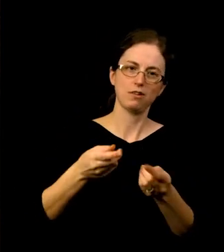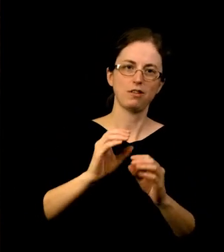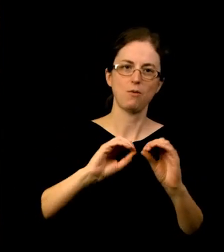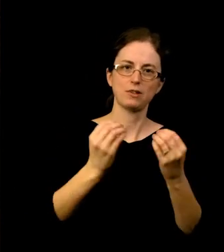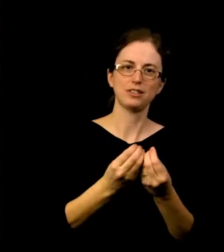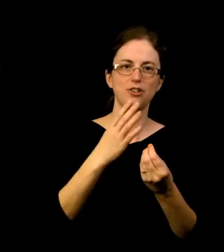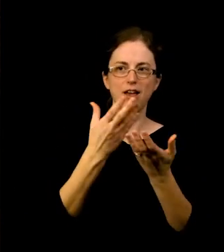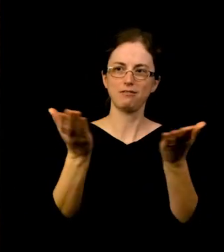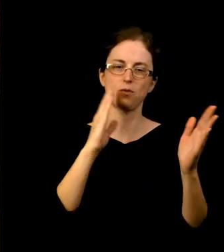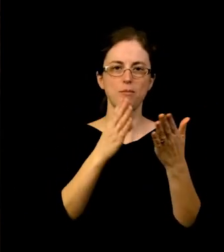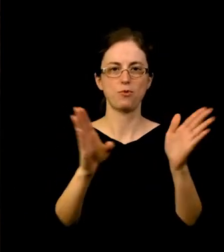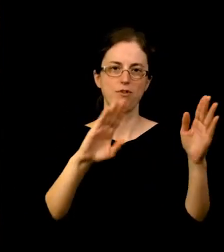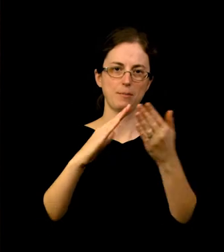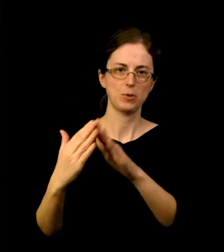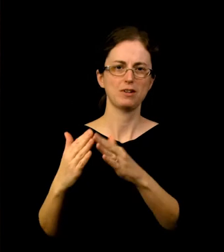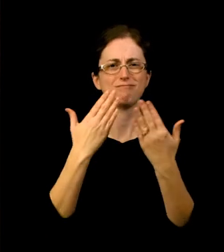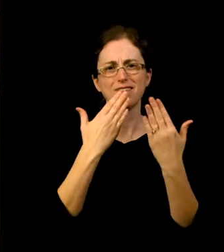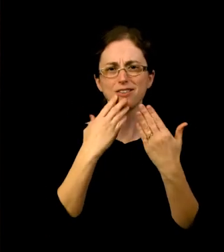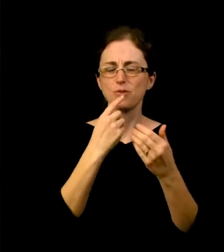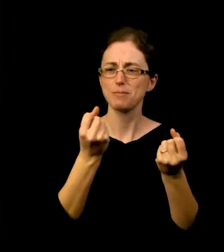and to the thousands of members who embrace the Museum’s mission.